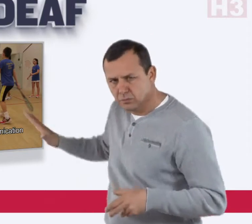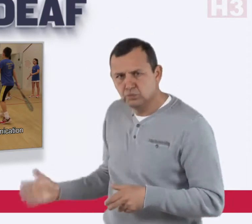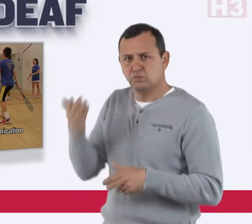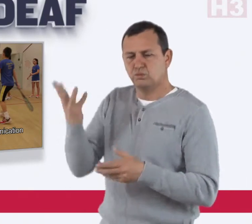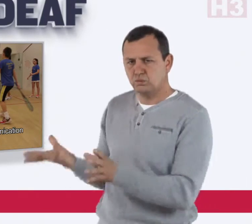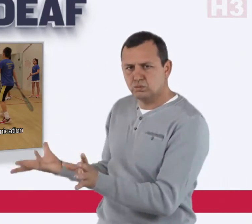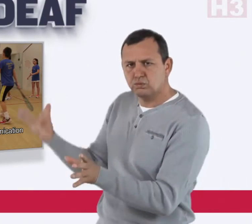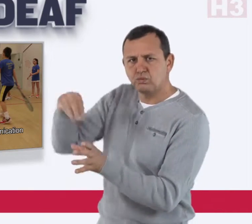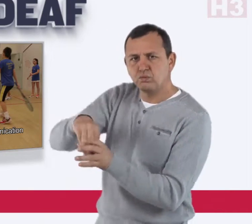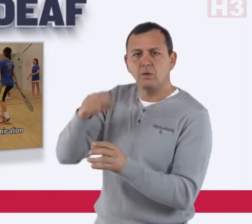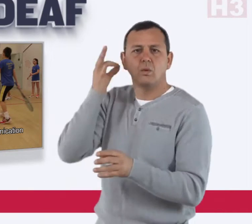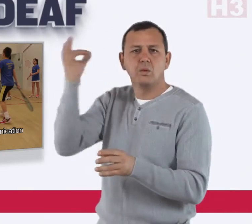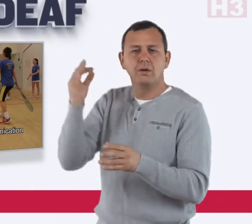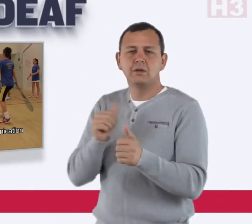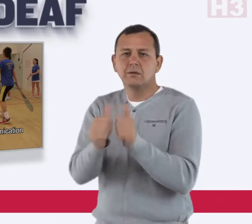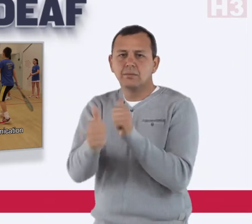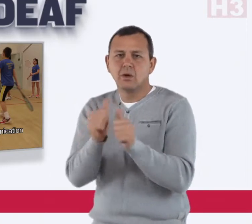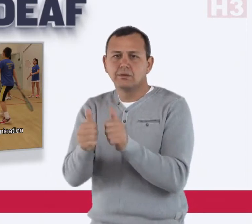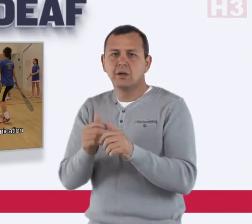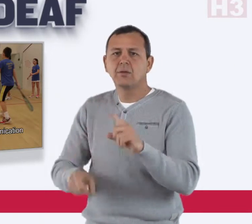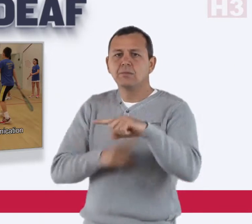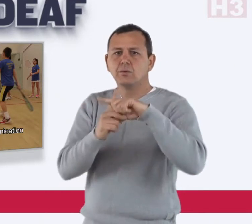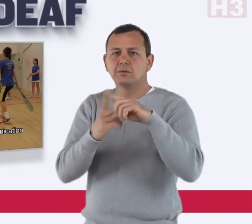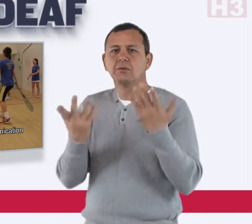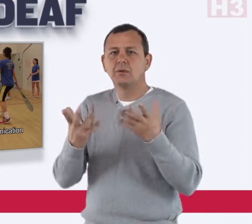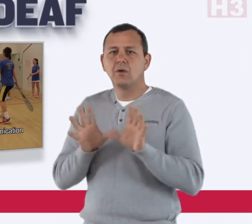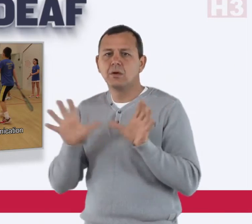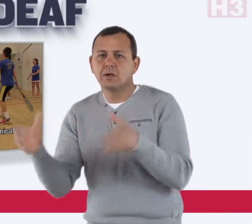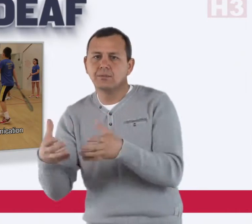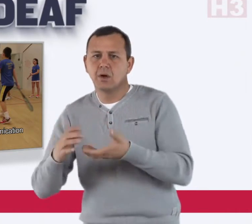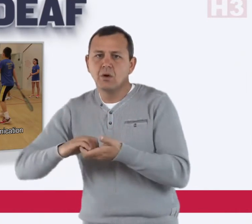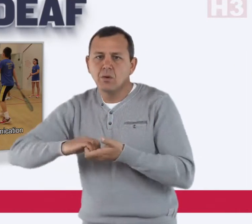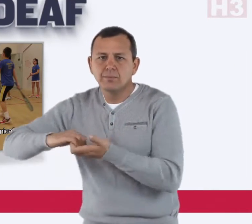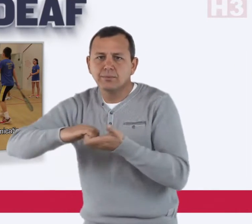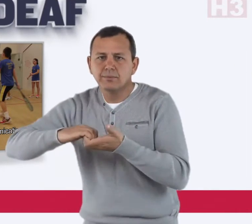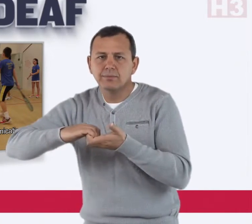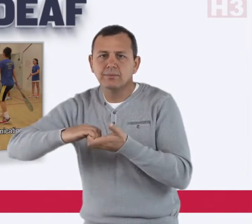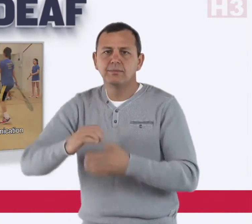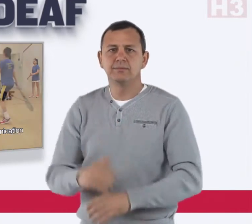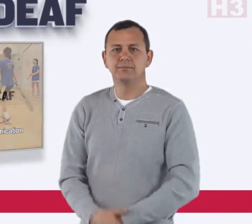become more involved in hearing sports and clubs.